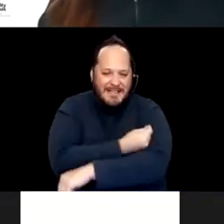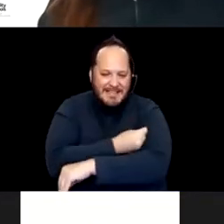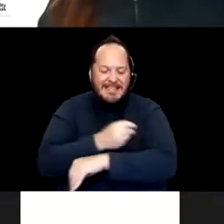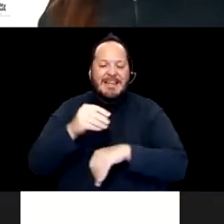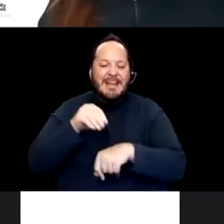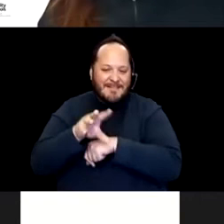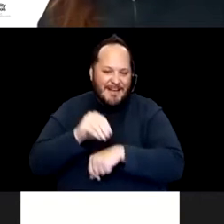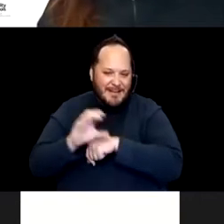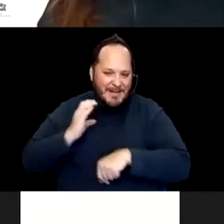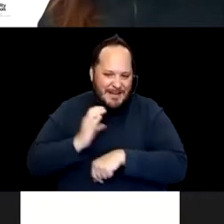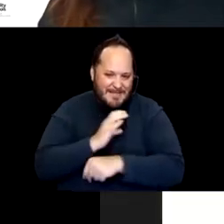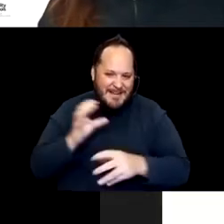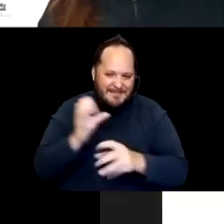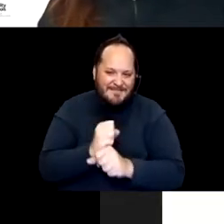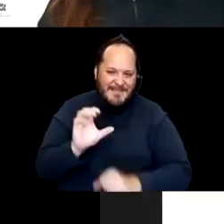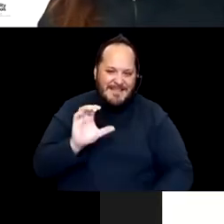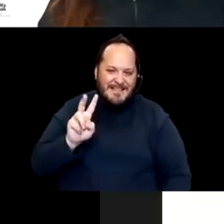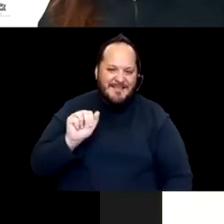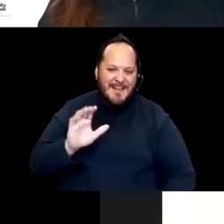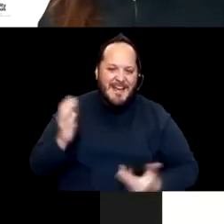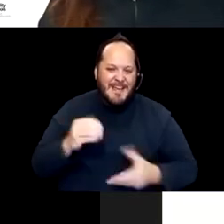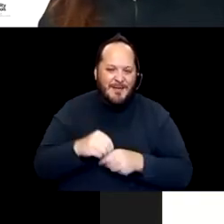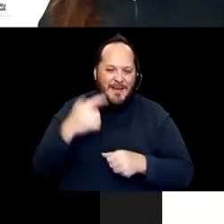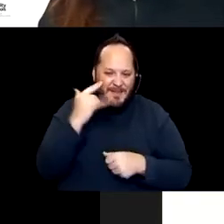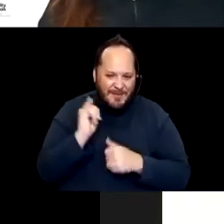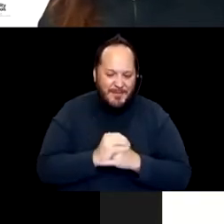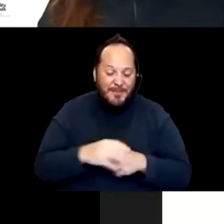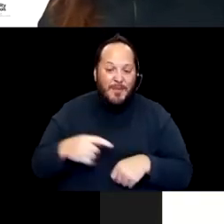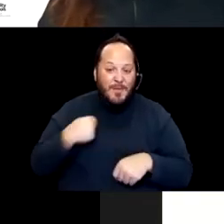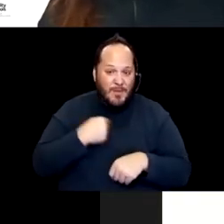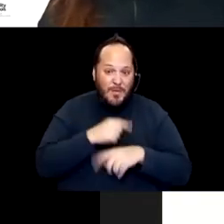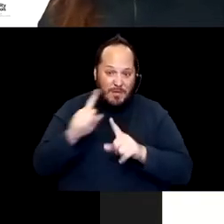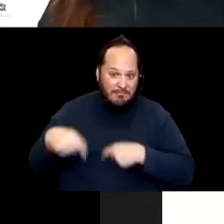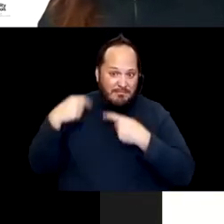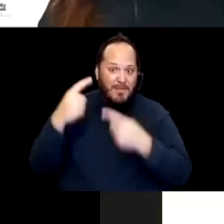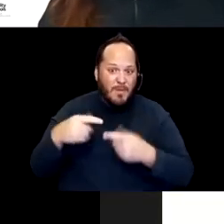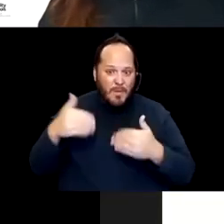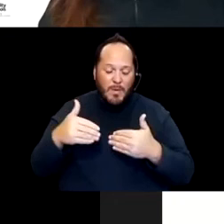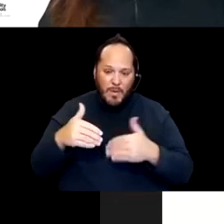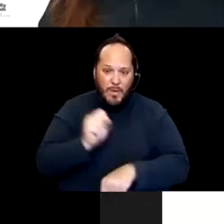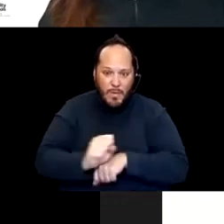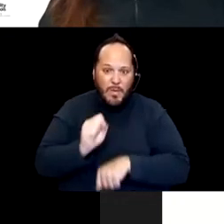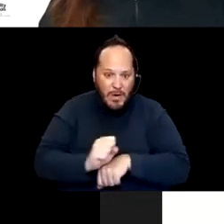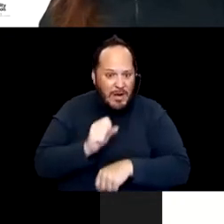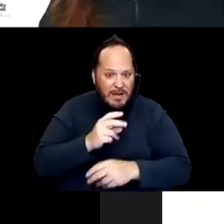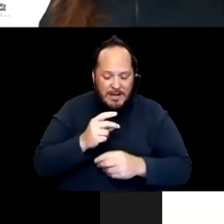And we've, had the challenge of working quickly while staying on top of some very fast breaking scientific articles,